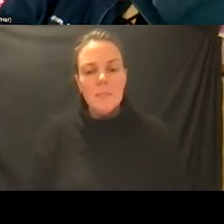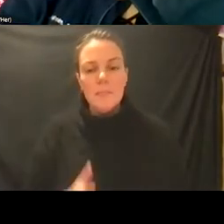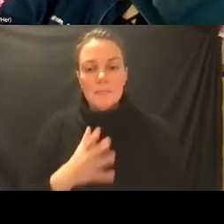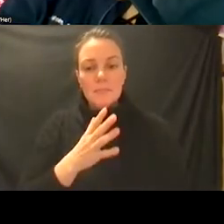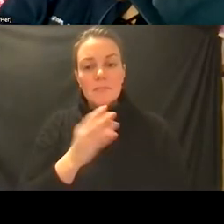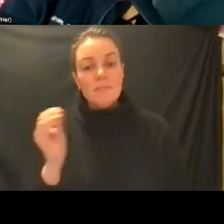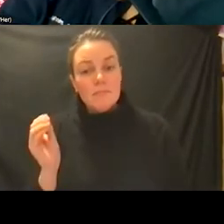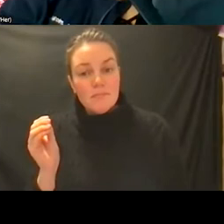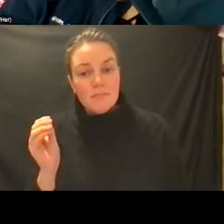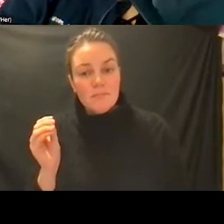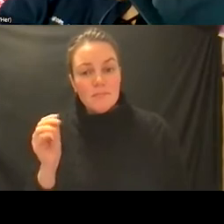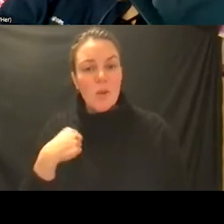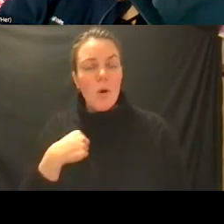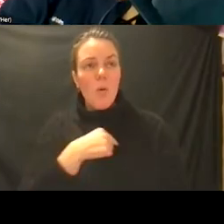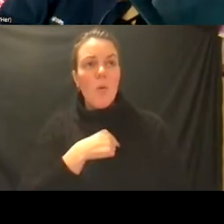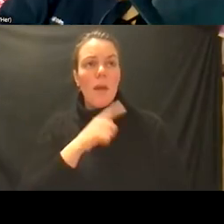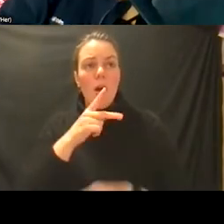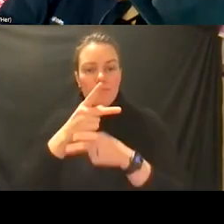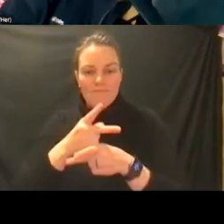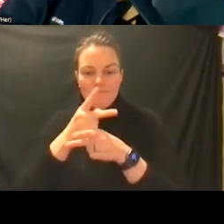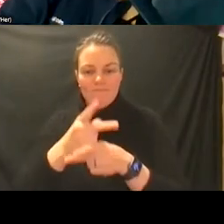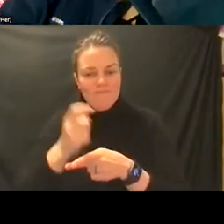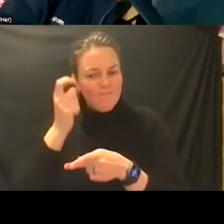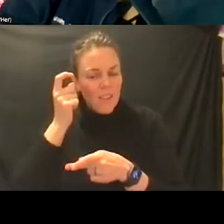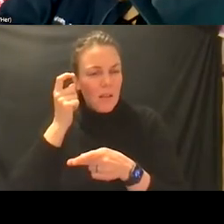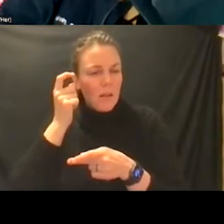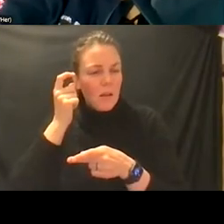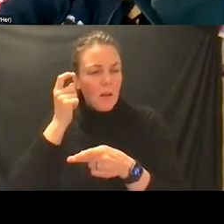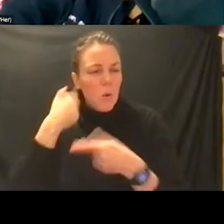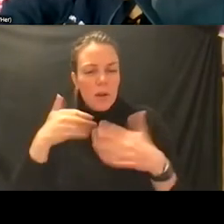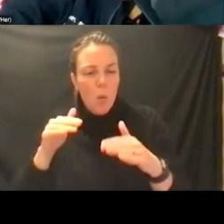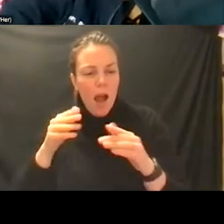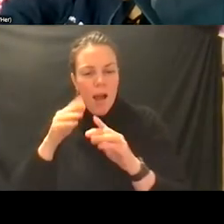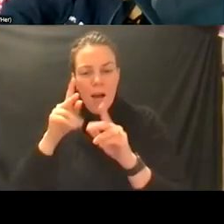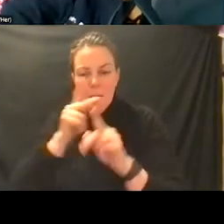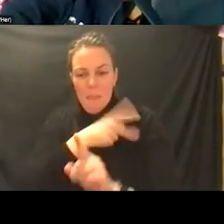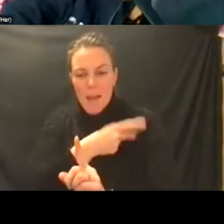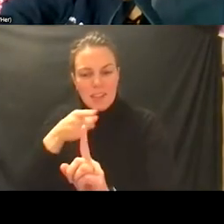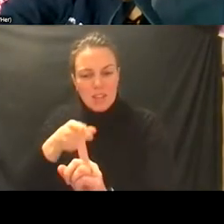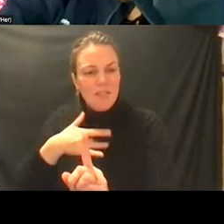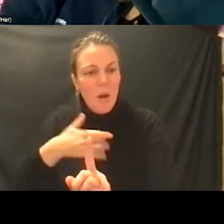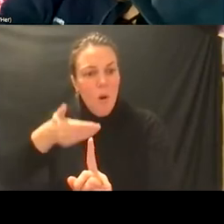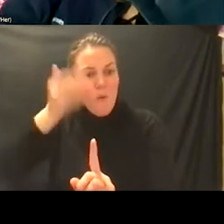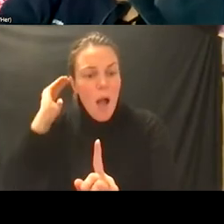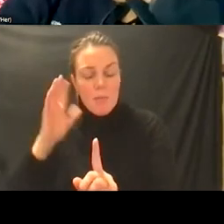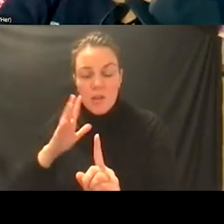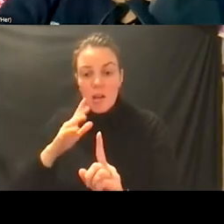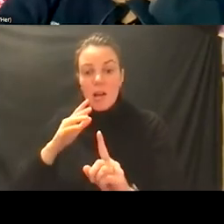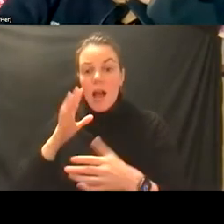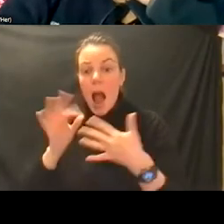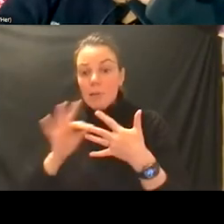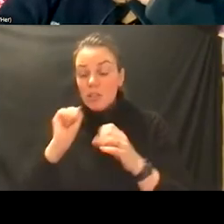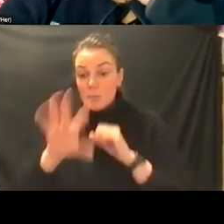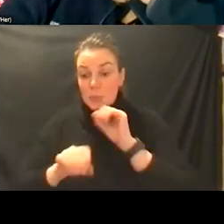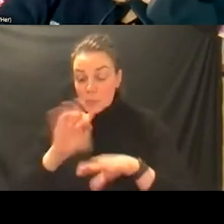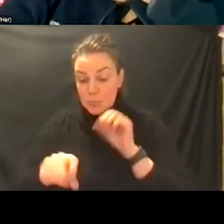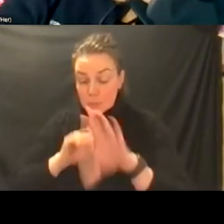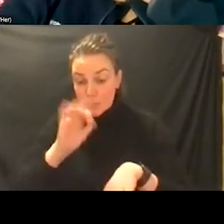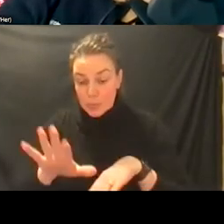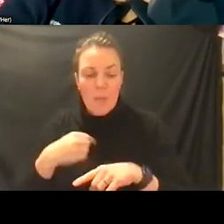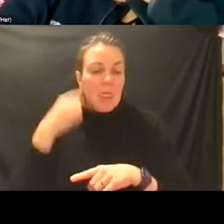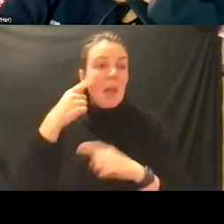be mindful of not over um overwhelming them with uh treatments that are lofty but that i or we the